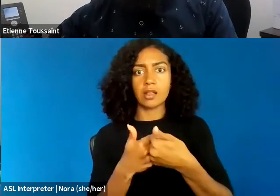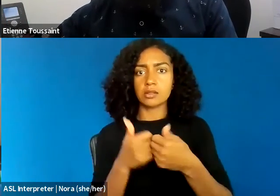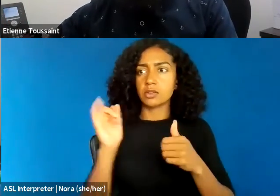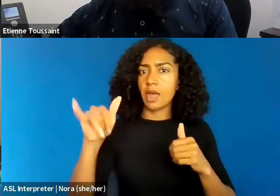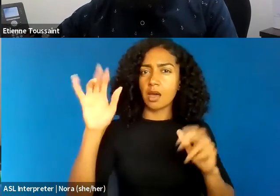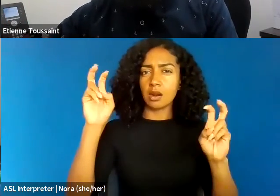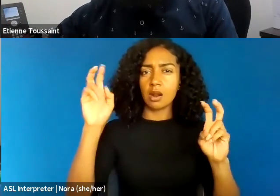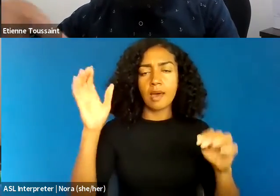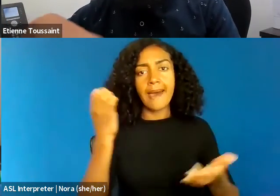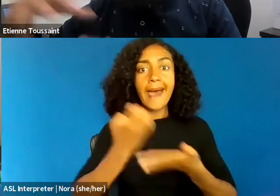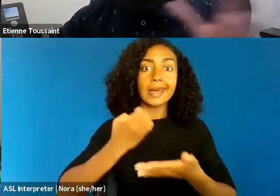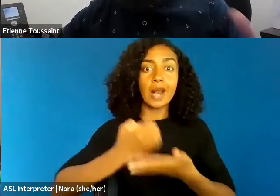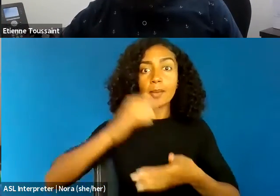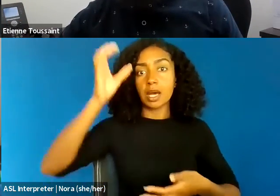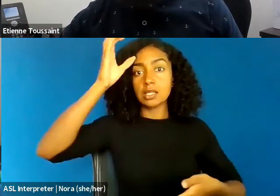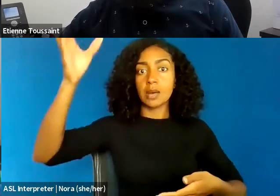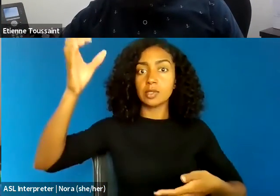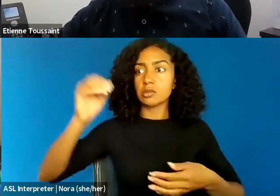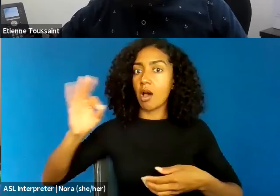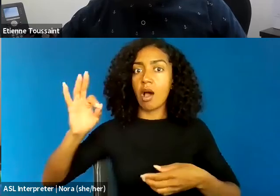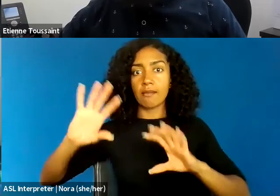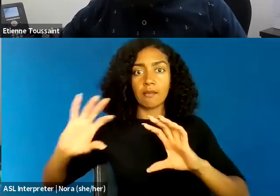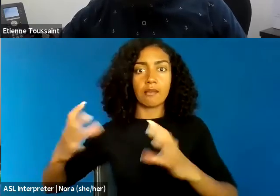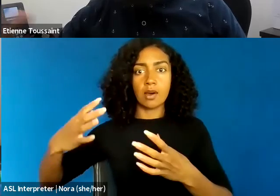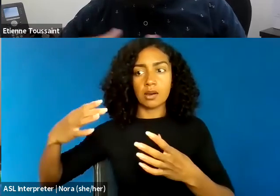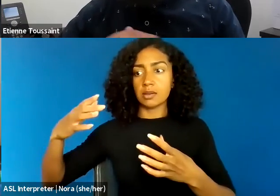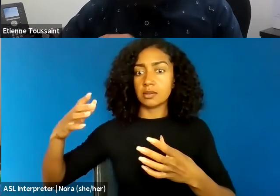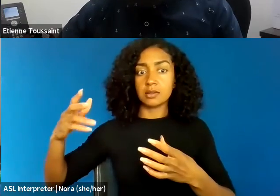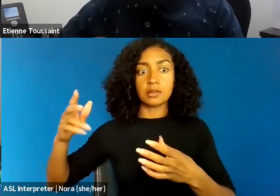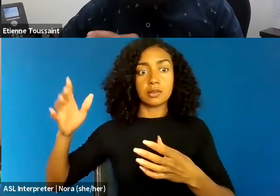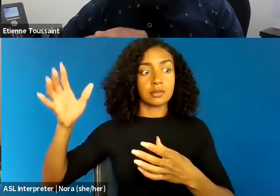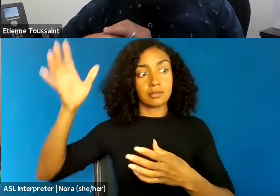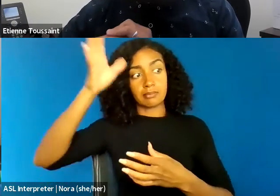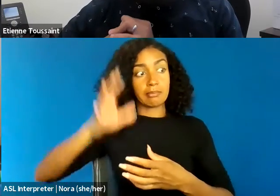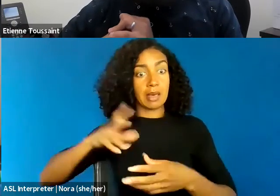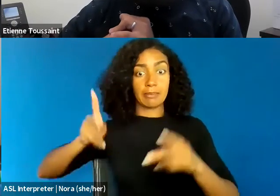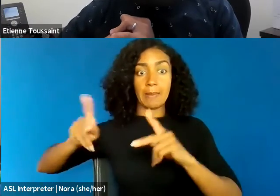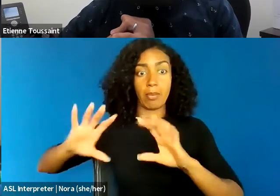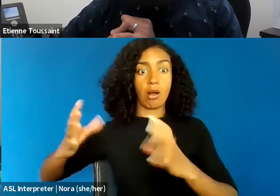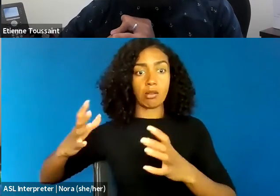that sort of shrouds how we understand US political economy. And for this, I think it is important,